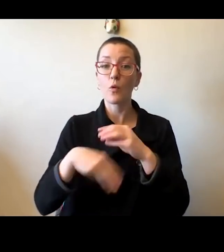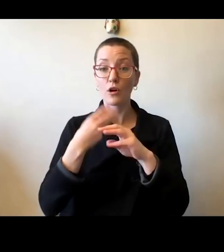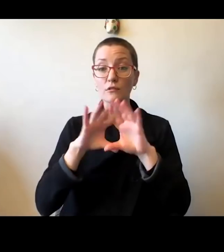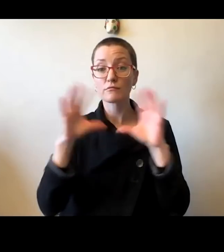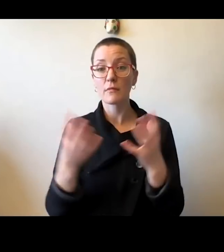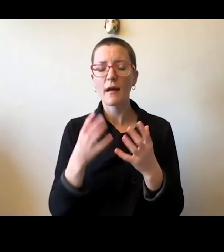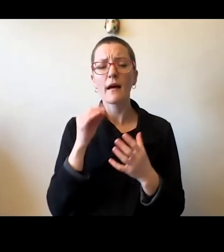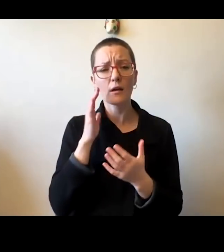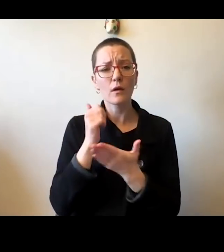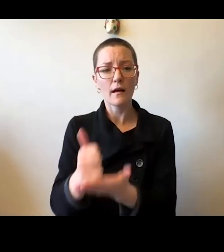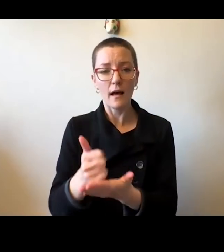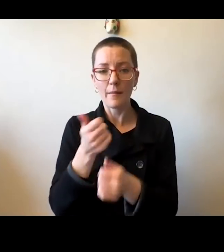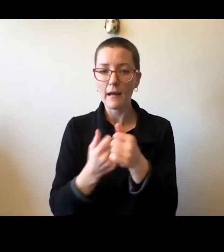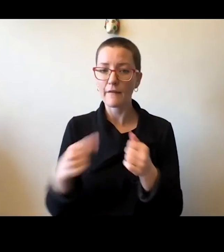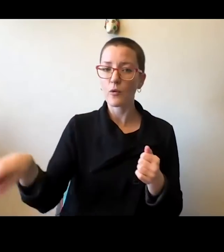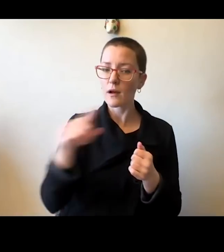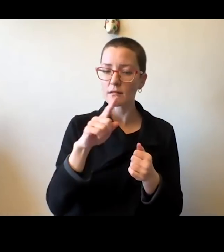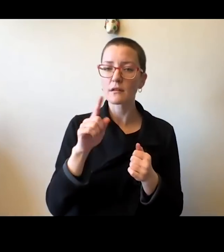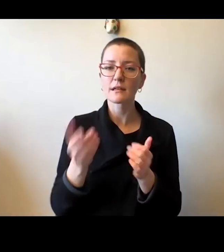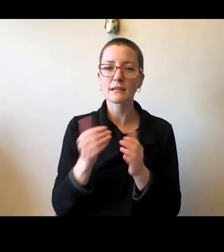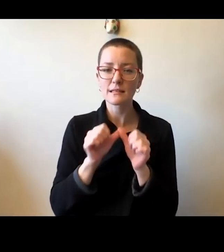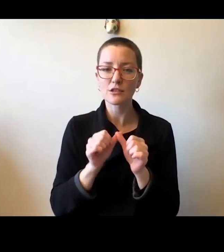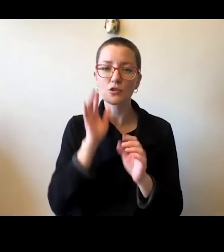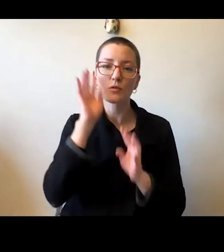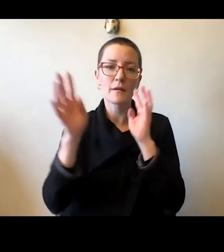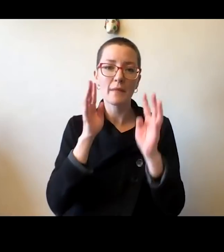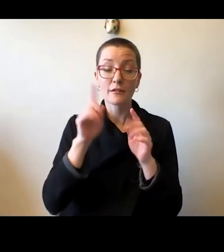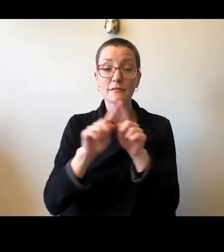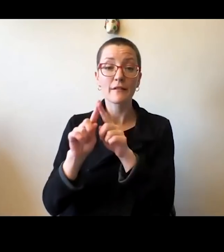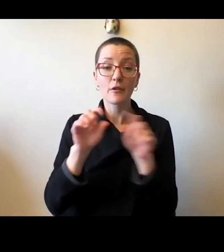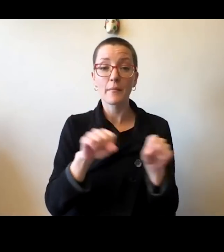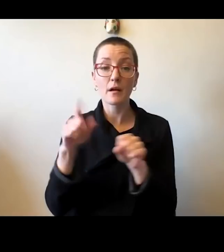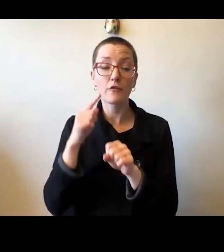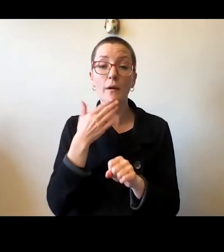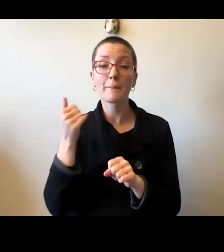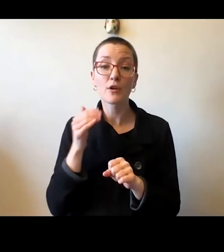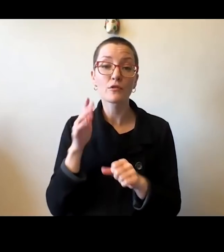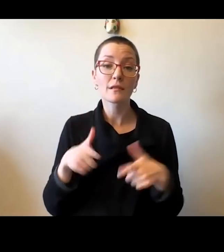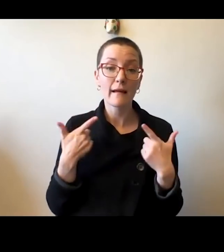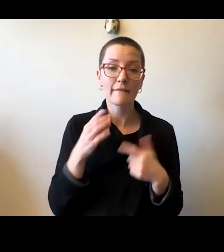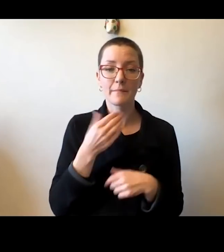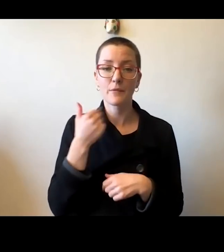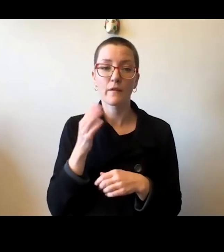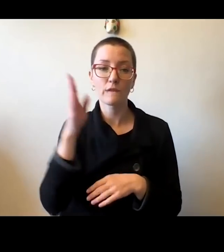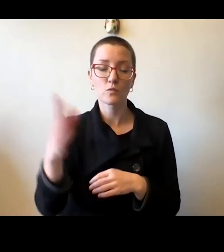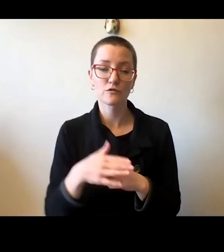to reimagine the possibilities for a better life and for a better future. I am deeply humbled and grateful